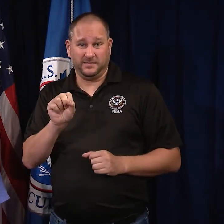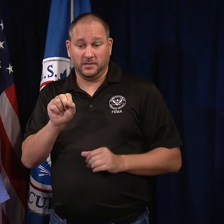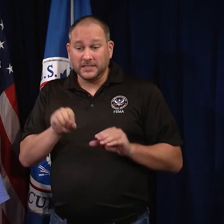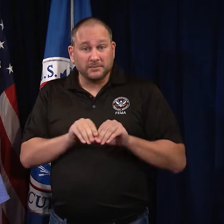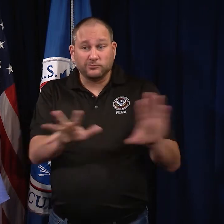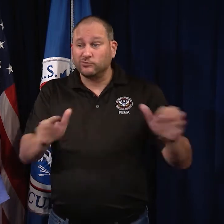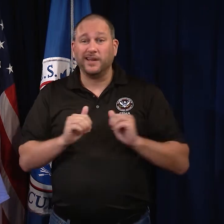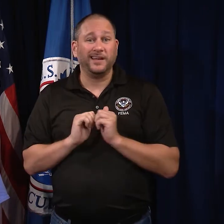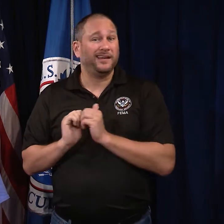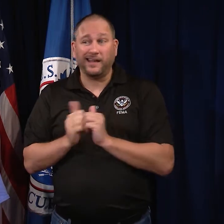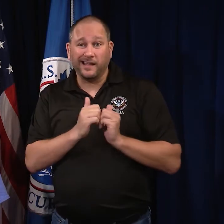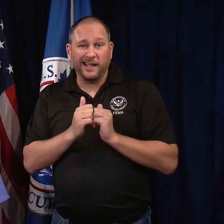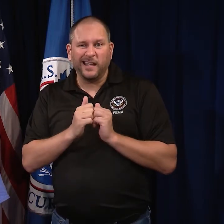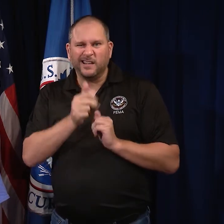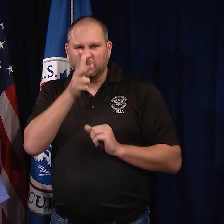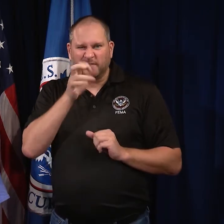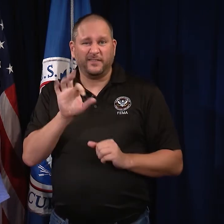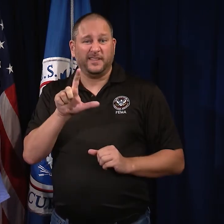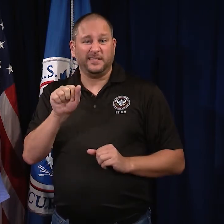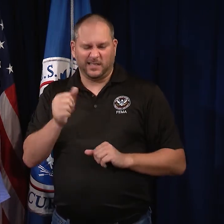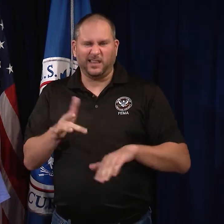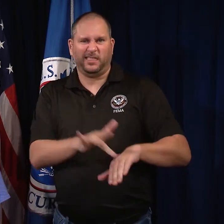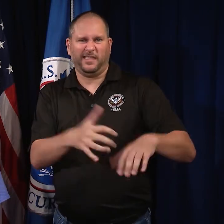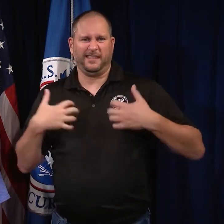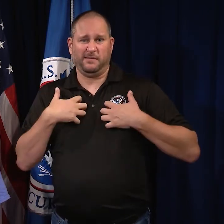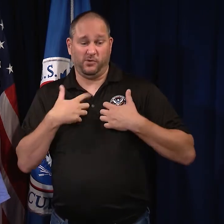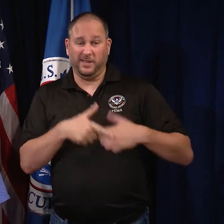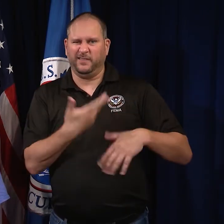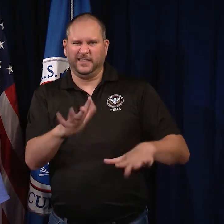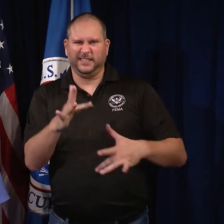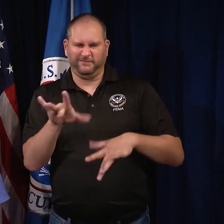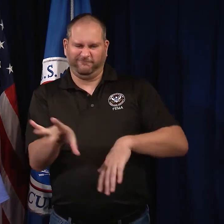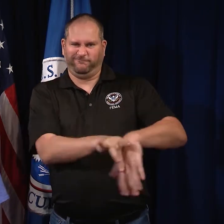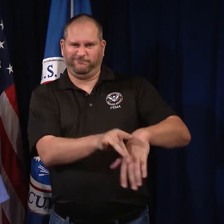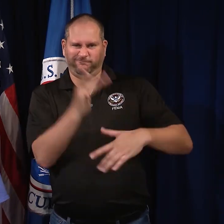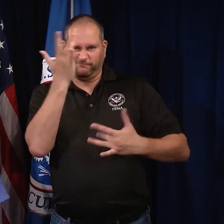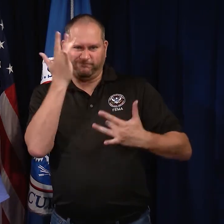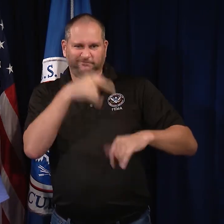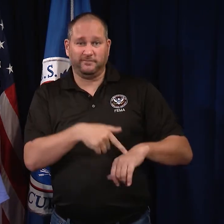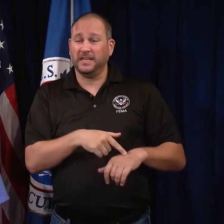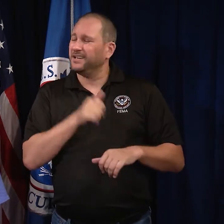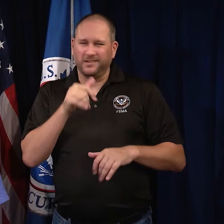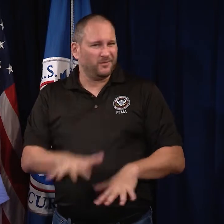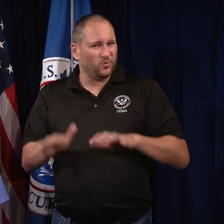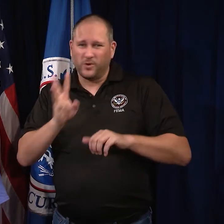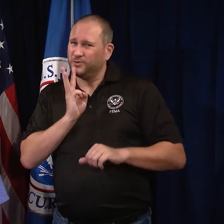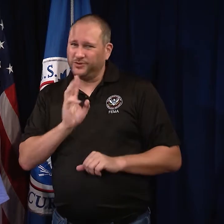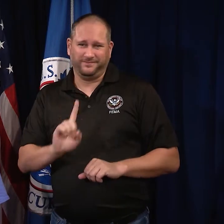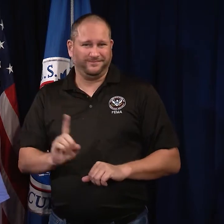and it is spread through fleas or by touching an animal that has been infected – not from floodwater.